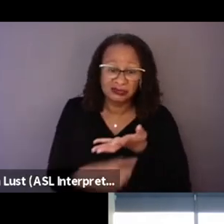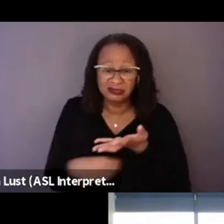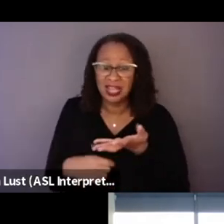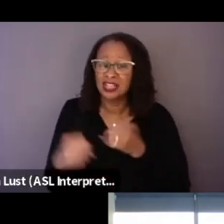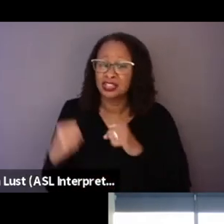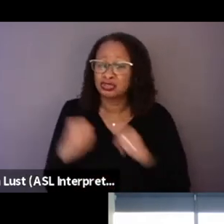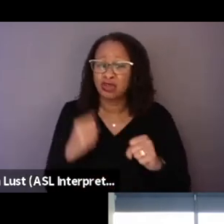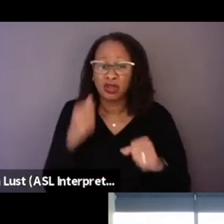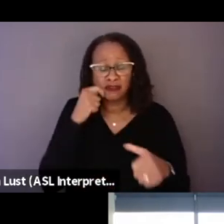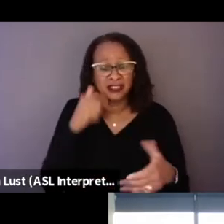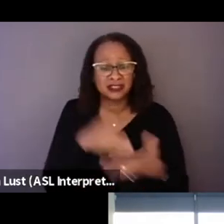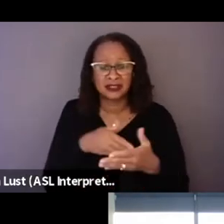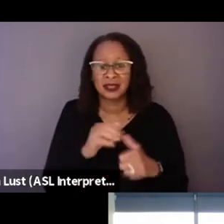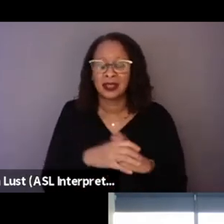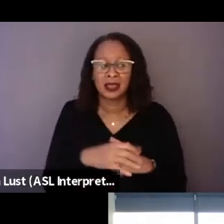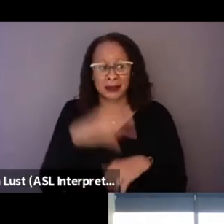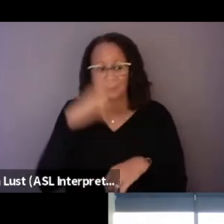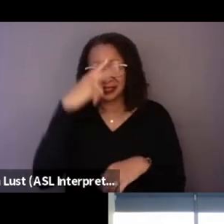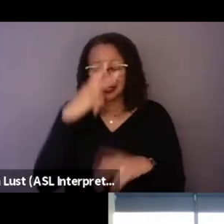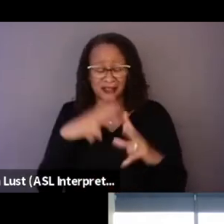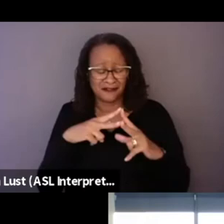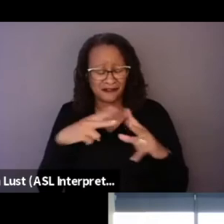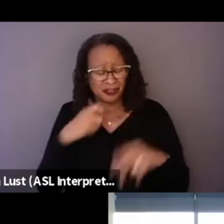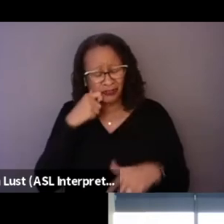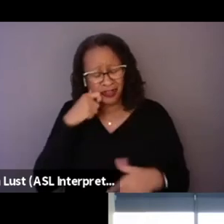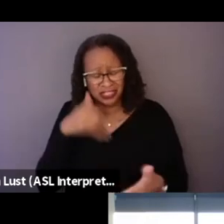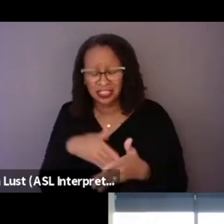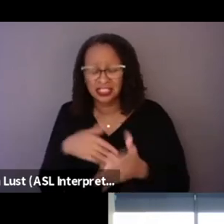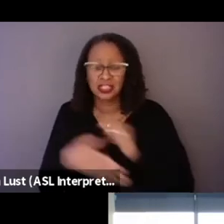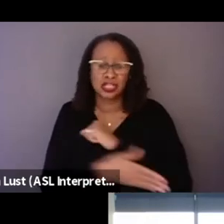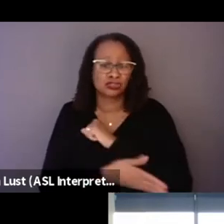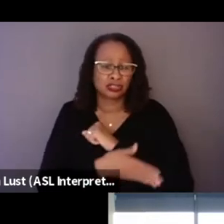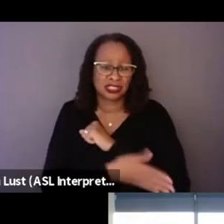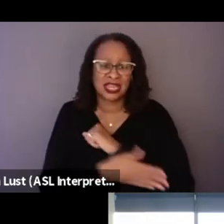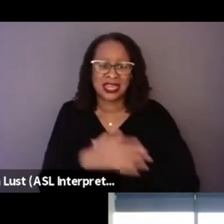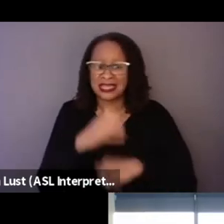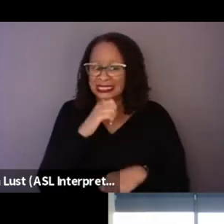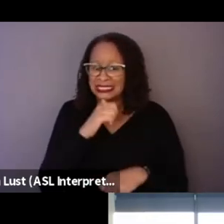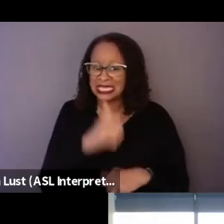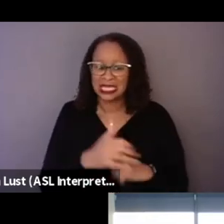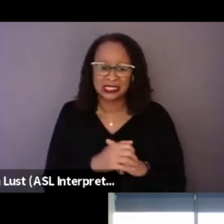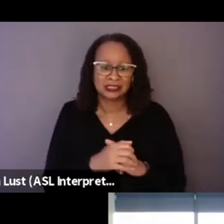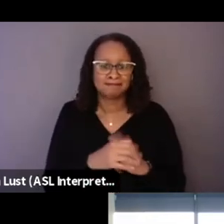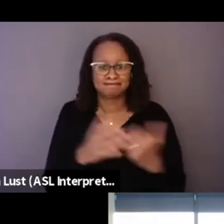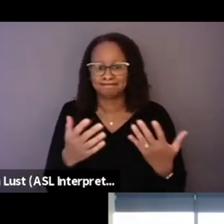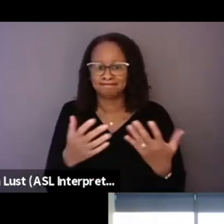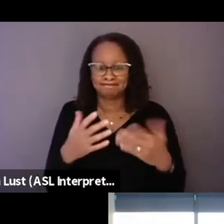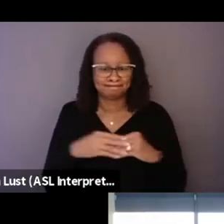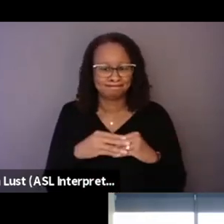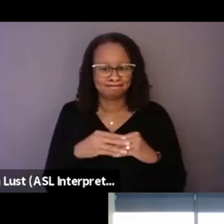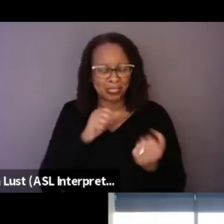Mexico is a very racist country that hasn't come to terms with it. Hasn't addressed it.